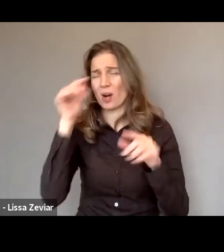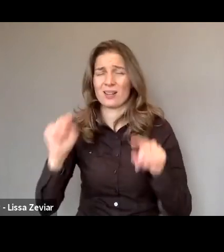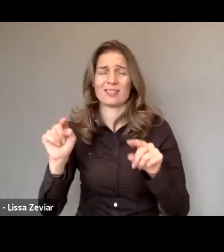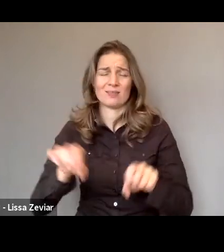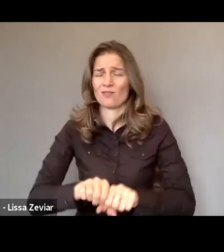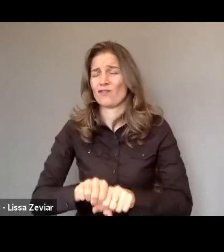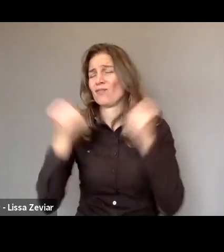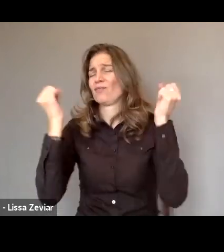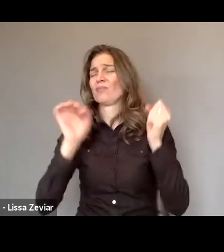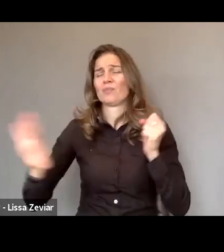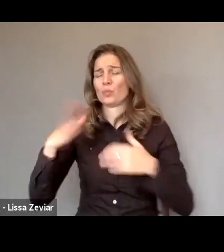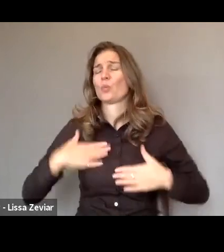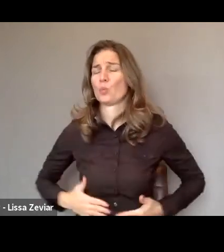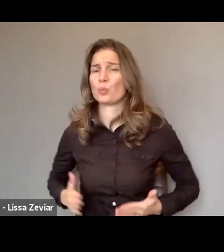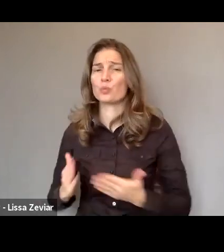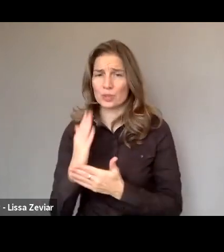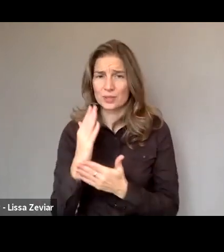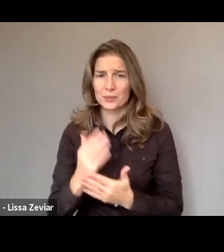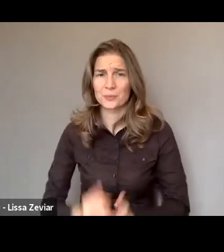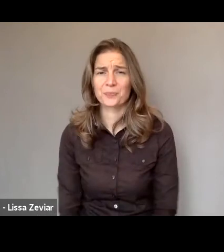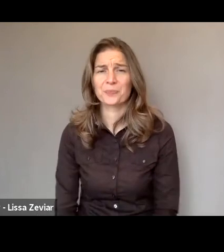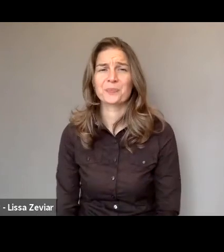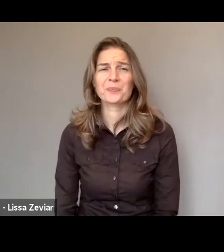I’d like to conclude by thanking you for your attention.